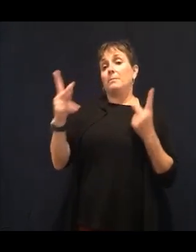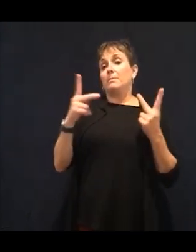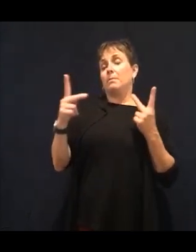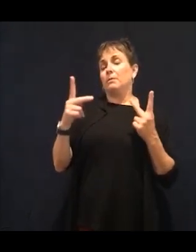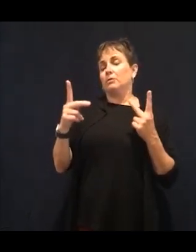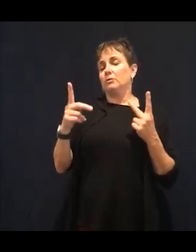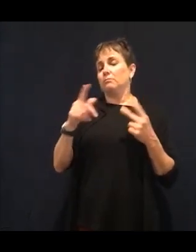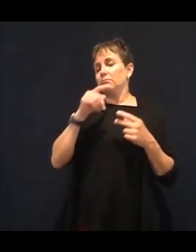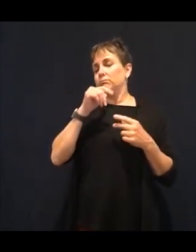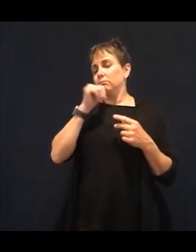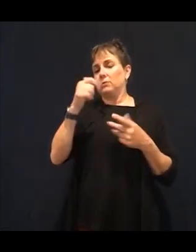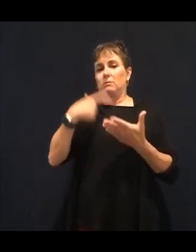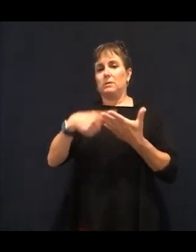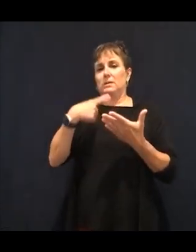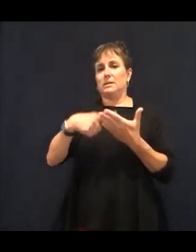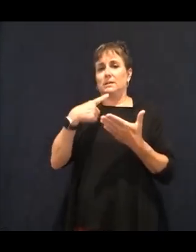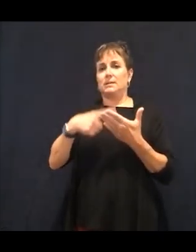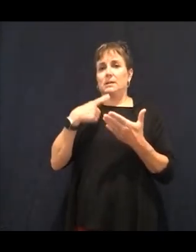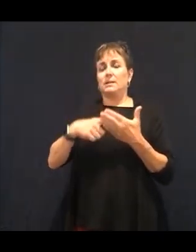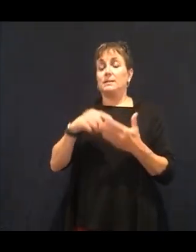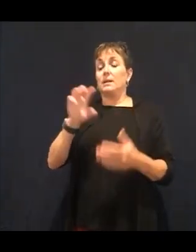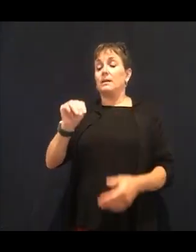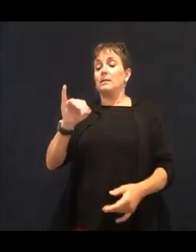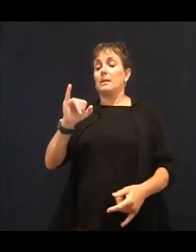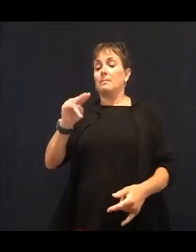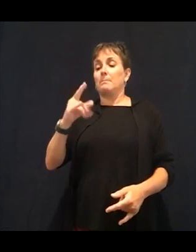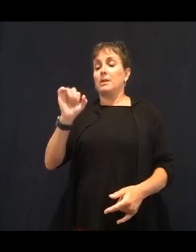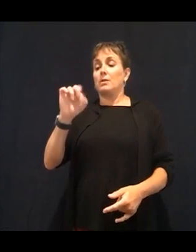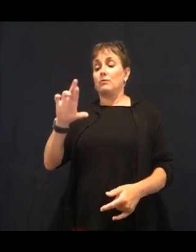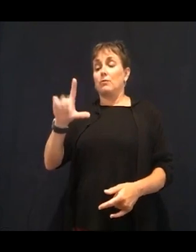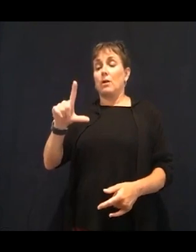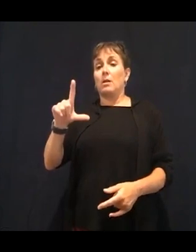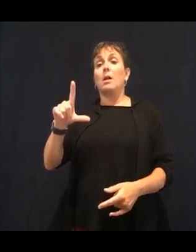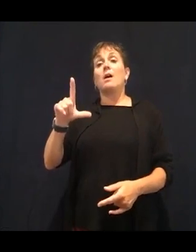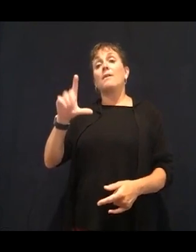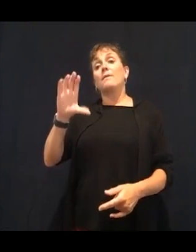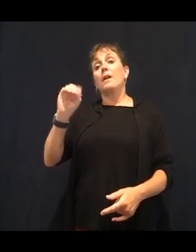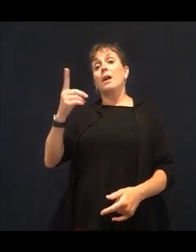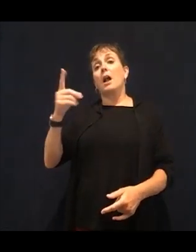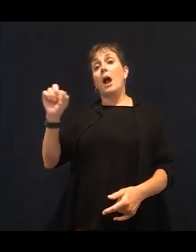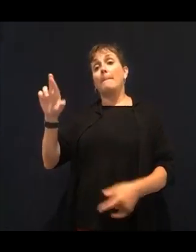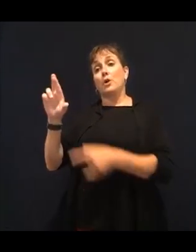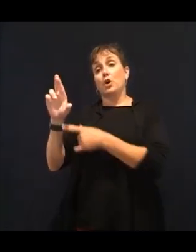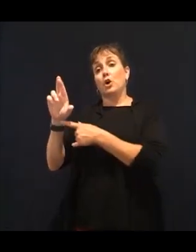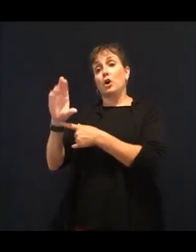do get that from shellfish, but we also get that from grains and our beans, nuts,